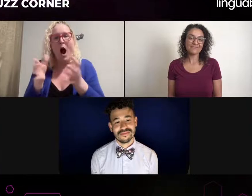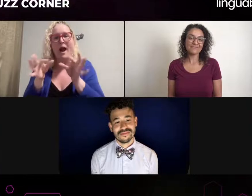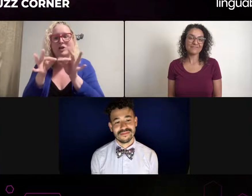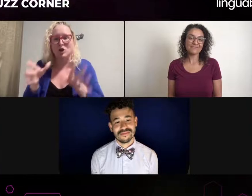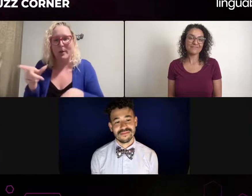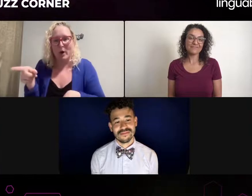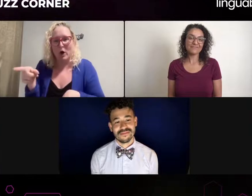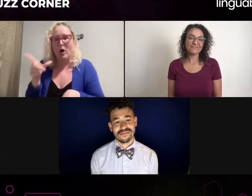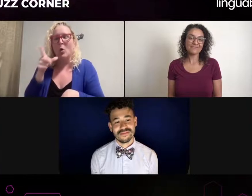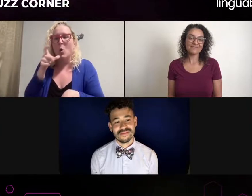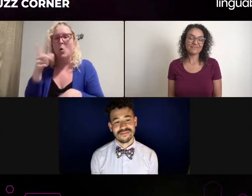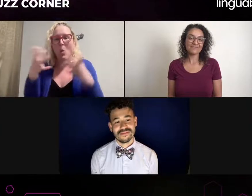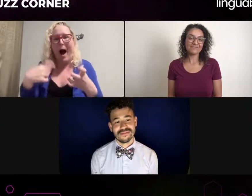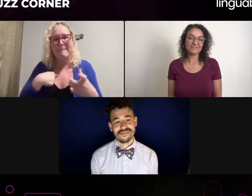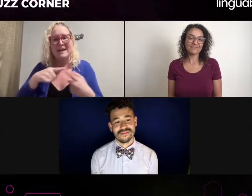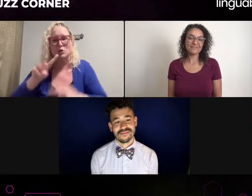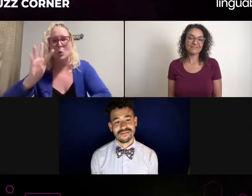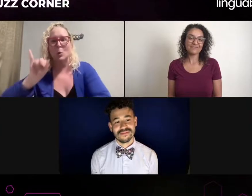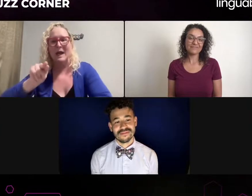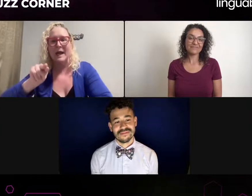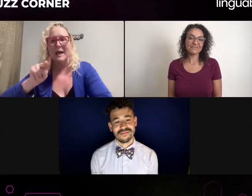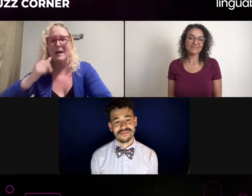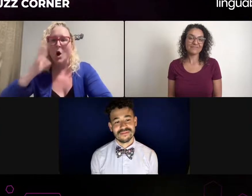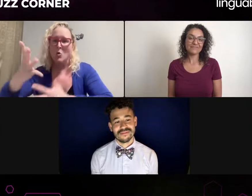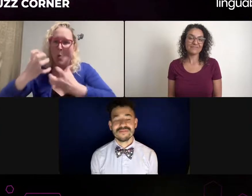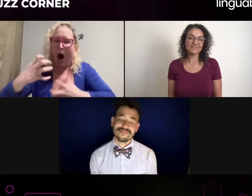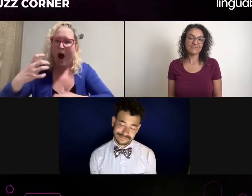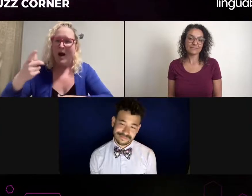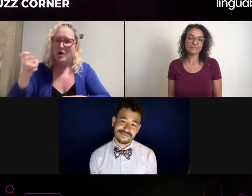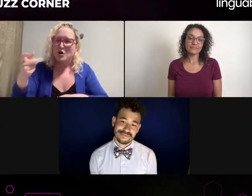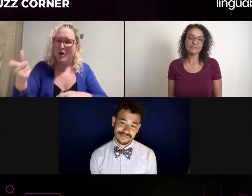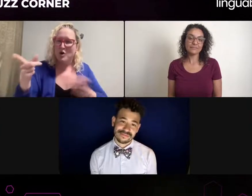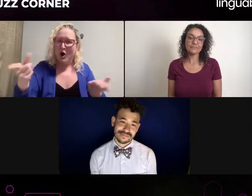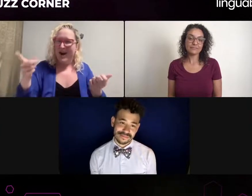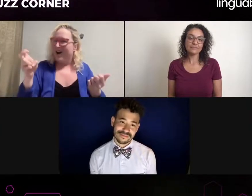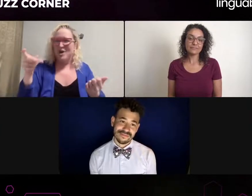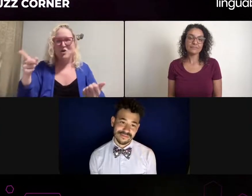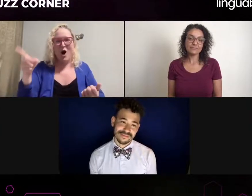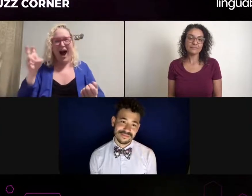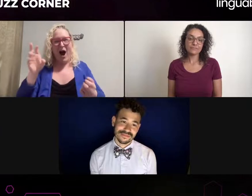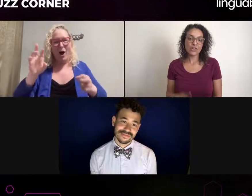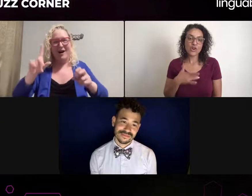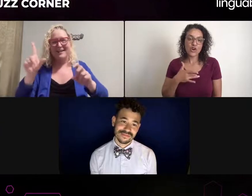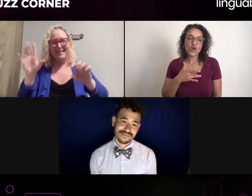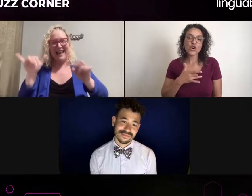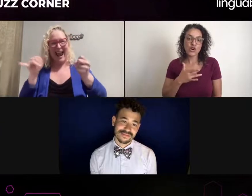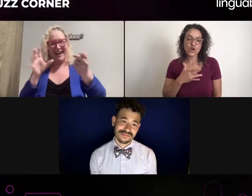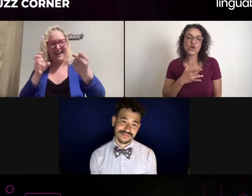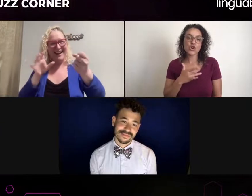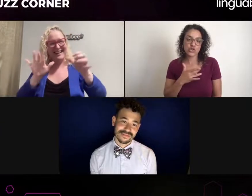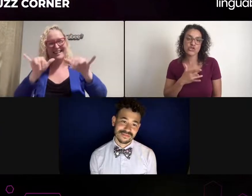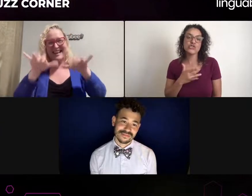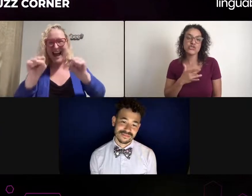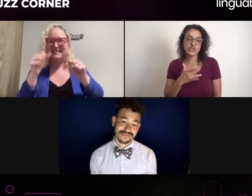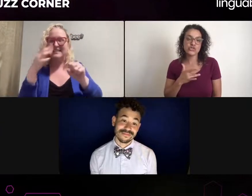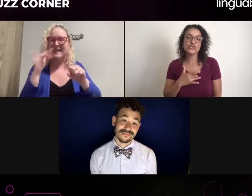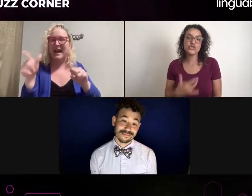And in that kind of field, we should look for the interpreters who have a strong role space for them